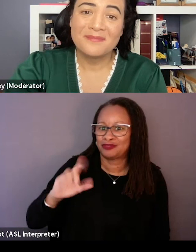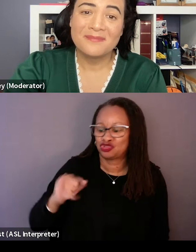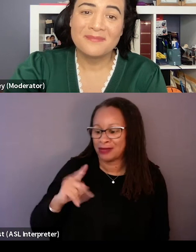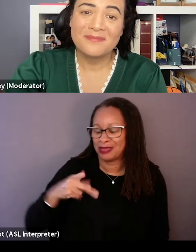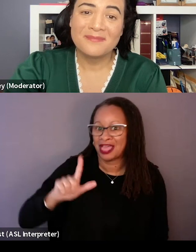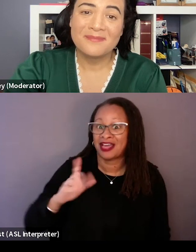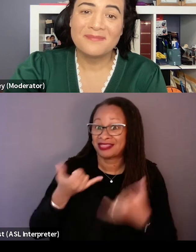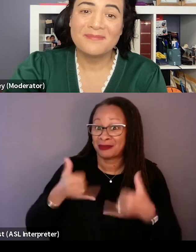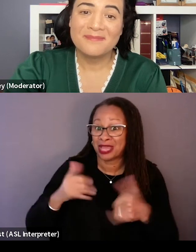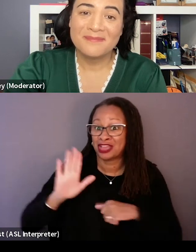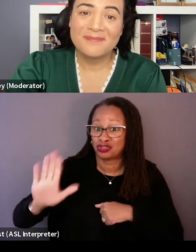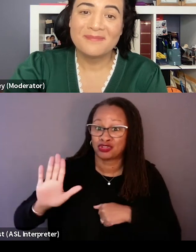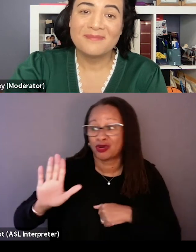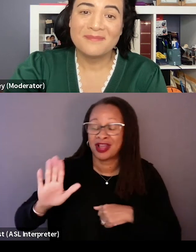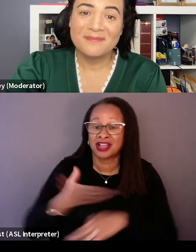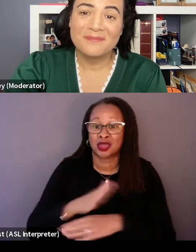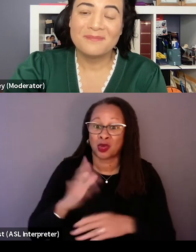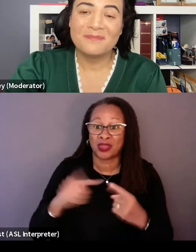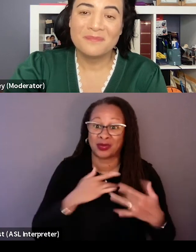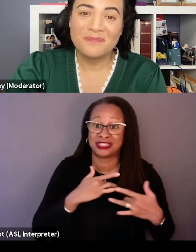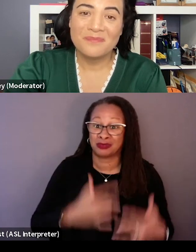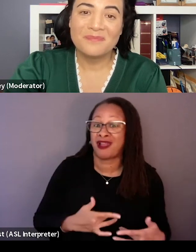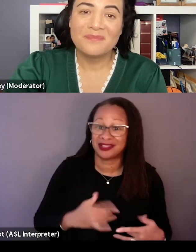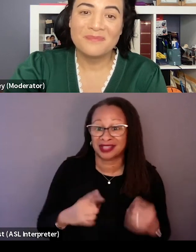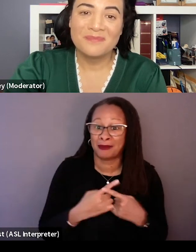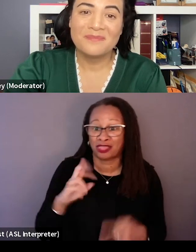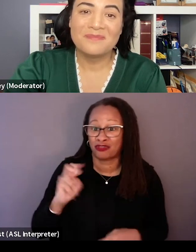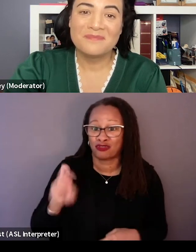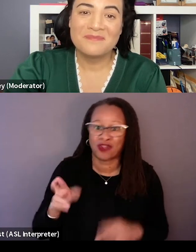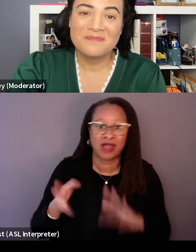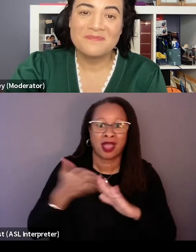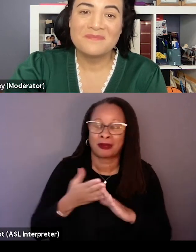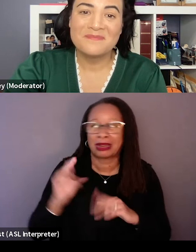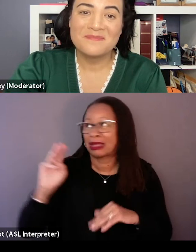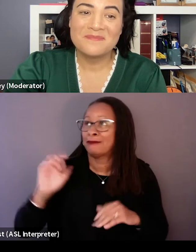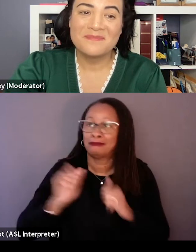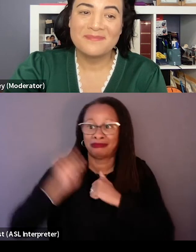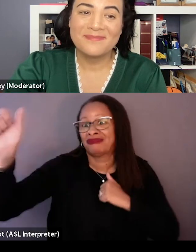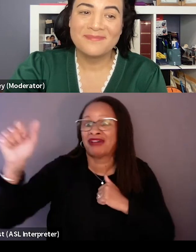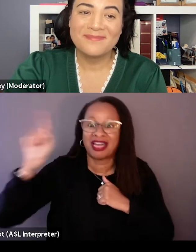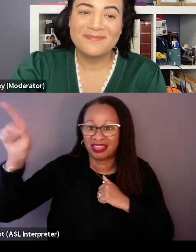when they were feeling down and out because a rover that was on Mars and they'd been operating millions of miles away was having a tough time and this song